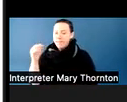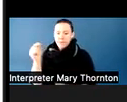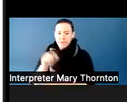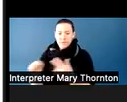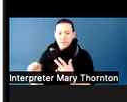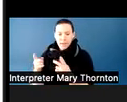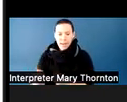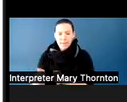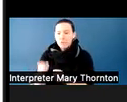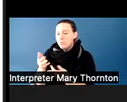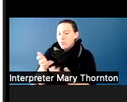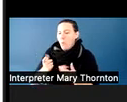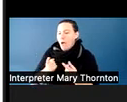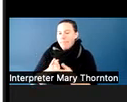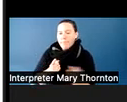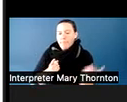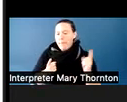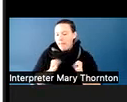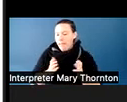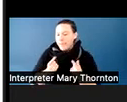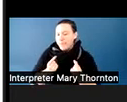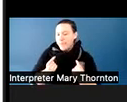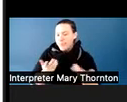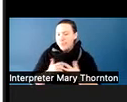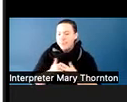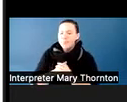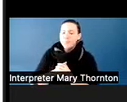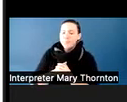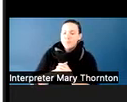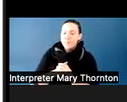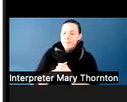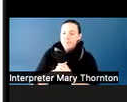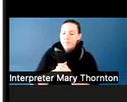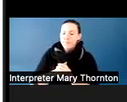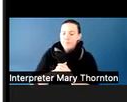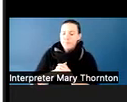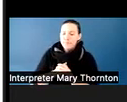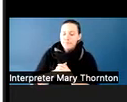So in the example I just gave, one of the things the professor said is, if this happens,